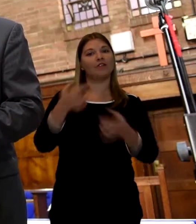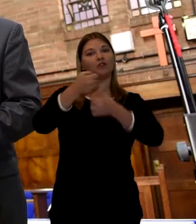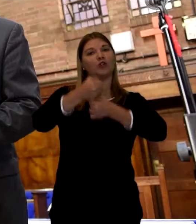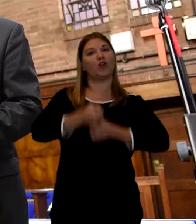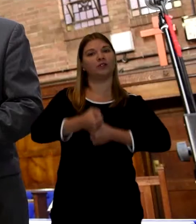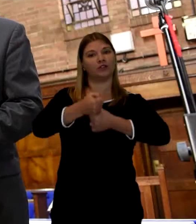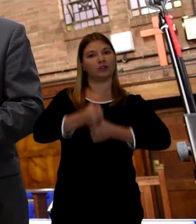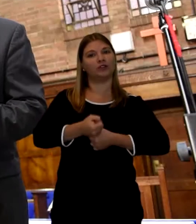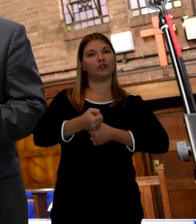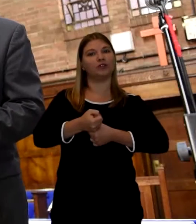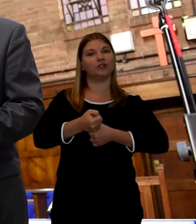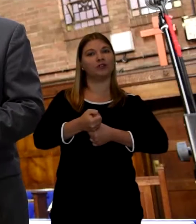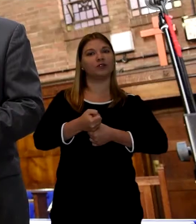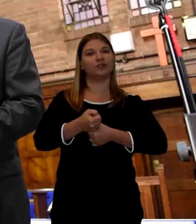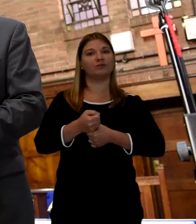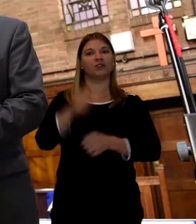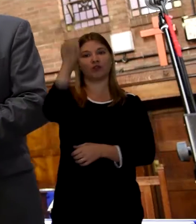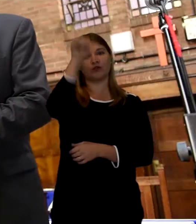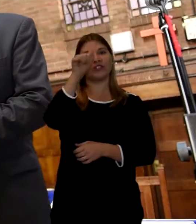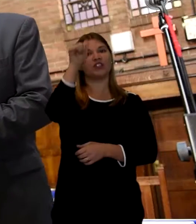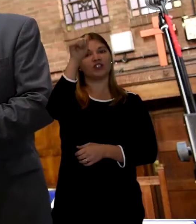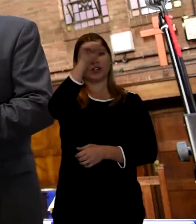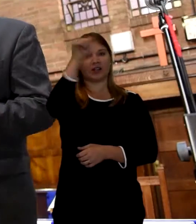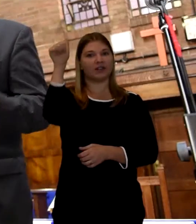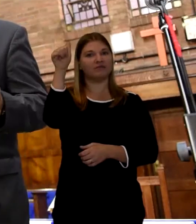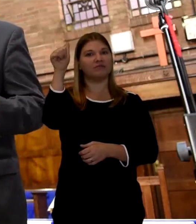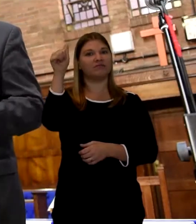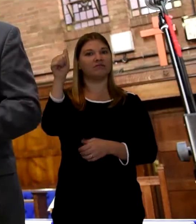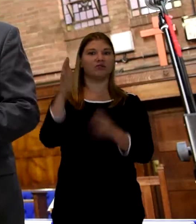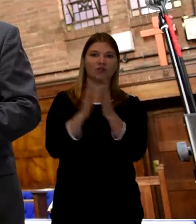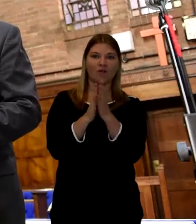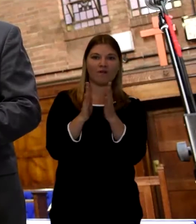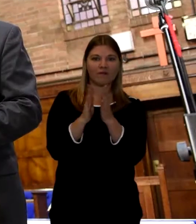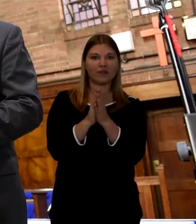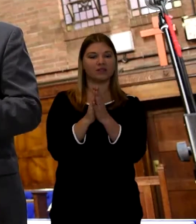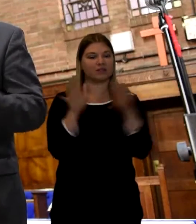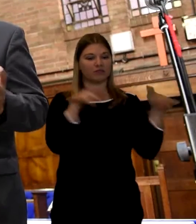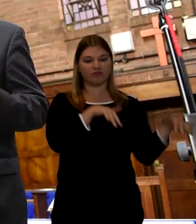We normally have a Christian service and the funeral takes a whole day.